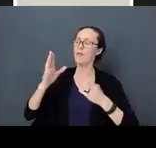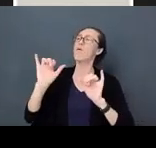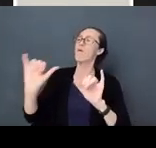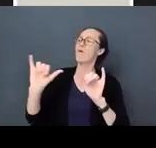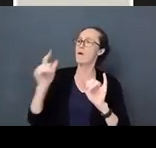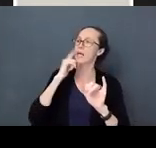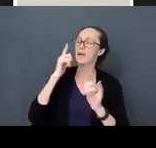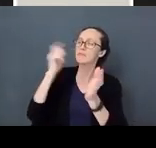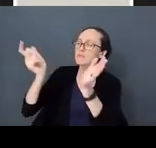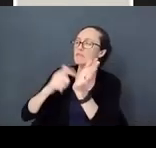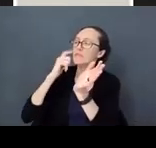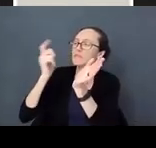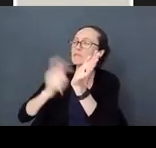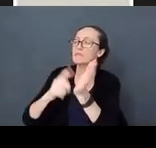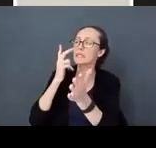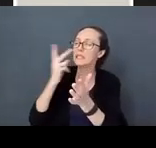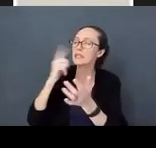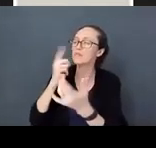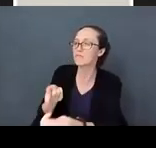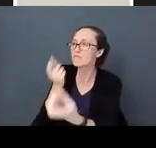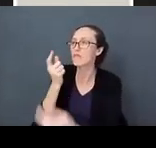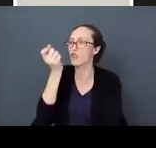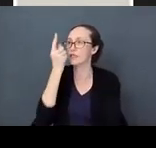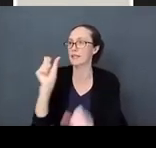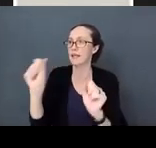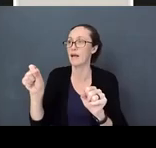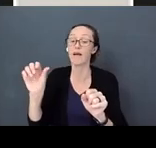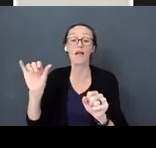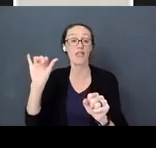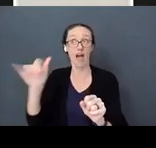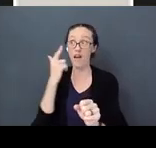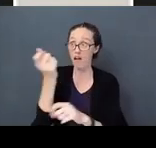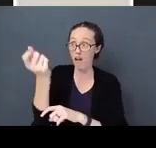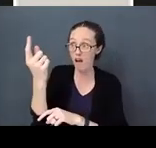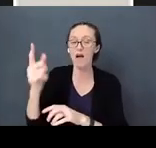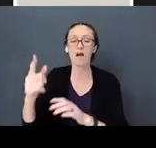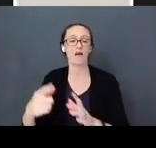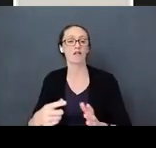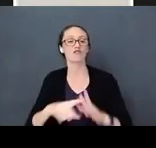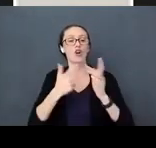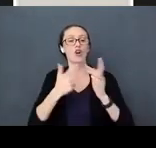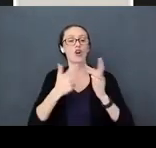starts with us as parents and teachers. If we show empathy to a child, they learn how to show empathy